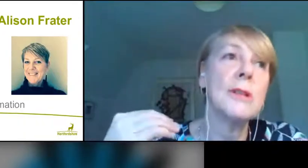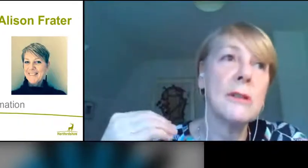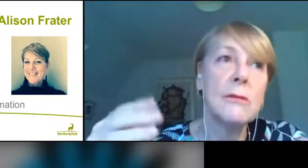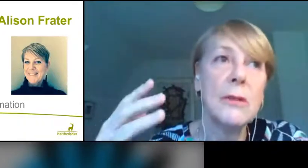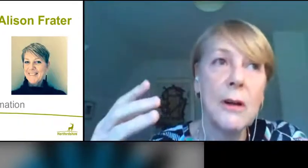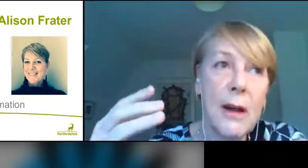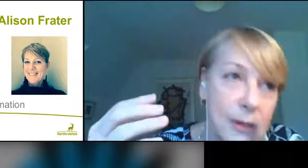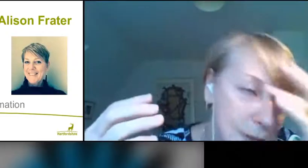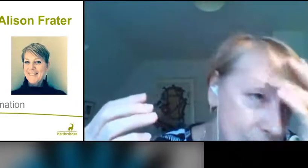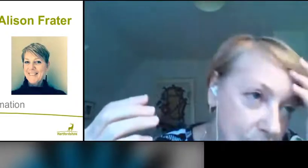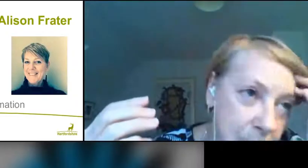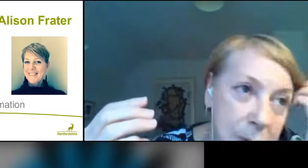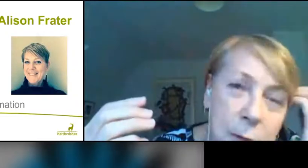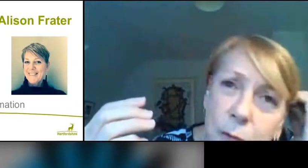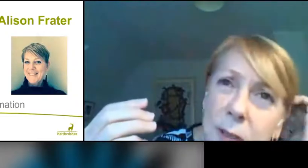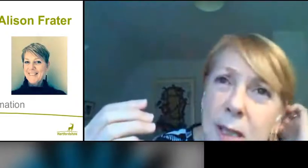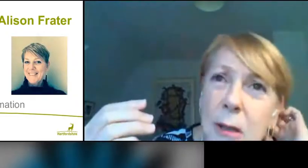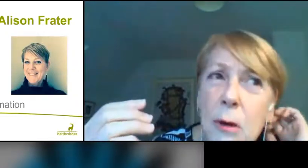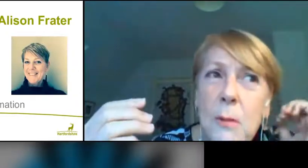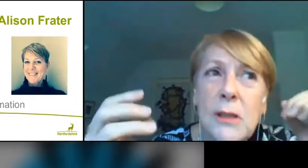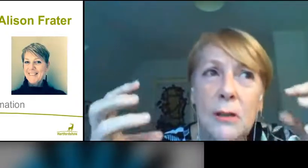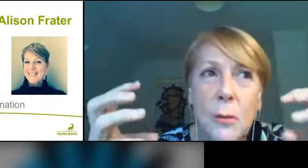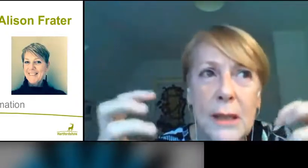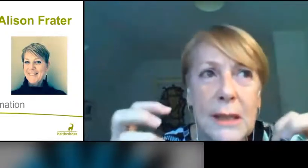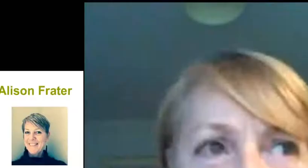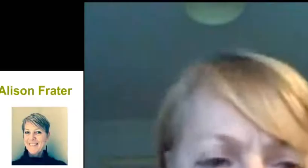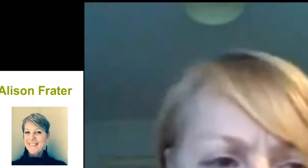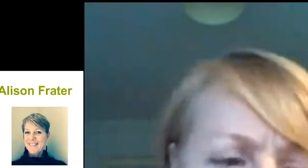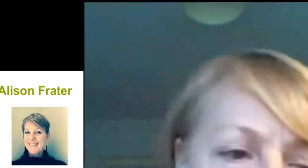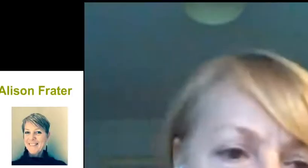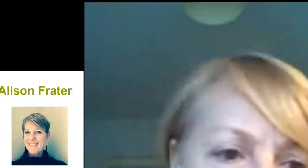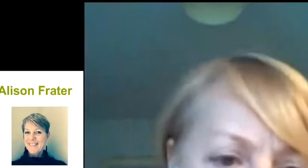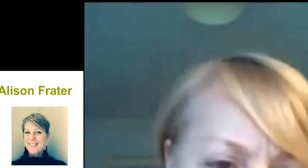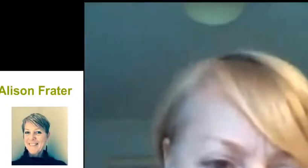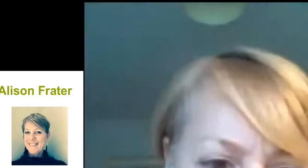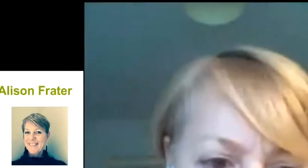we do have to restrict people's movements at the moment, so that we can get this transmission down.